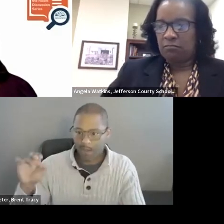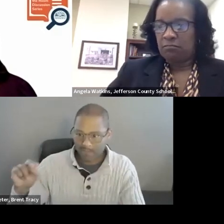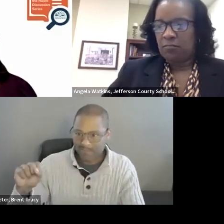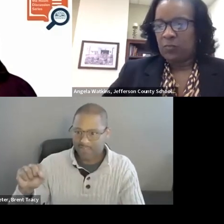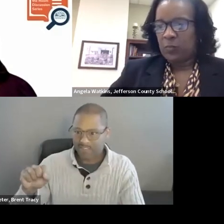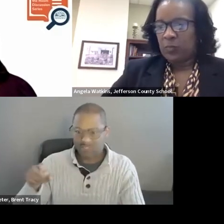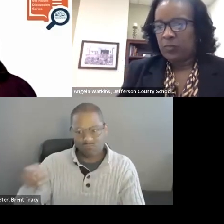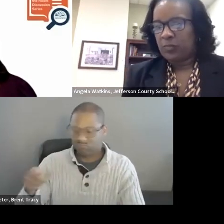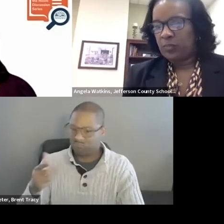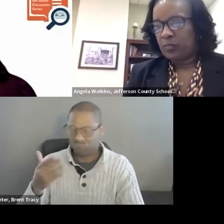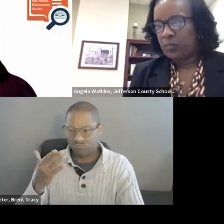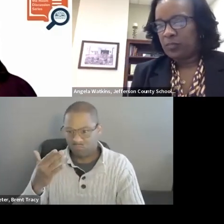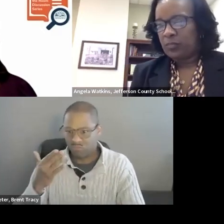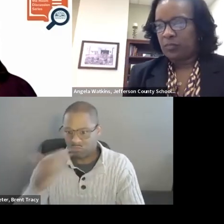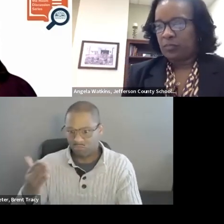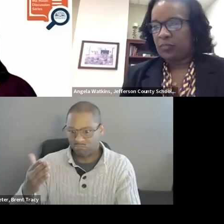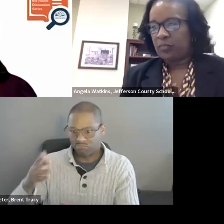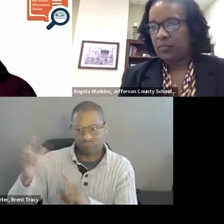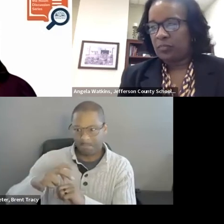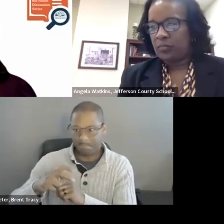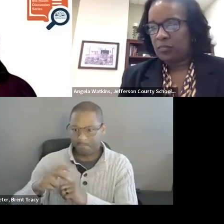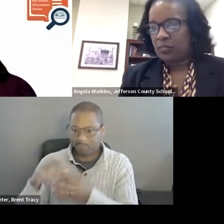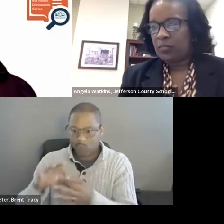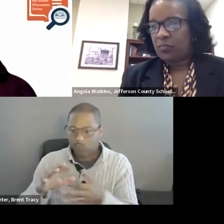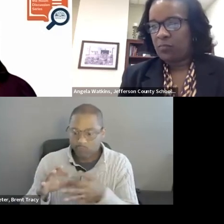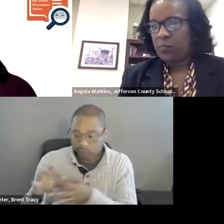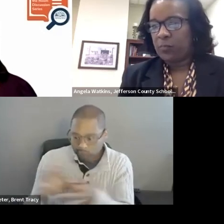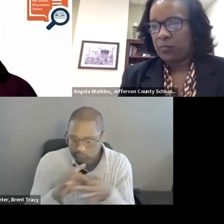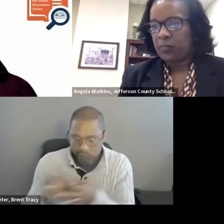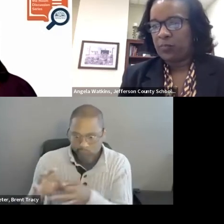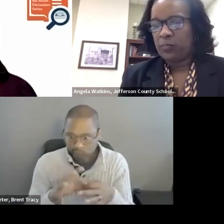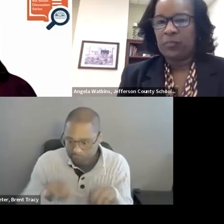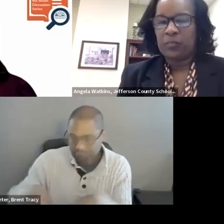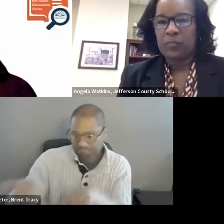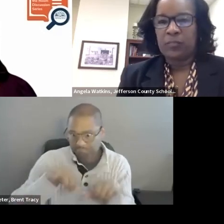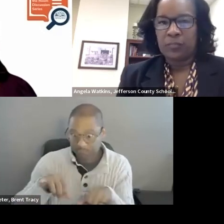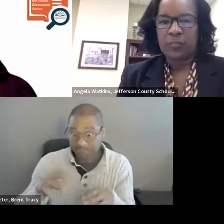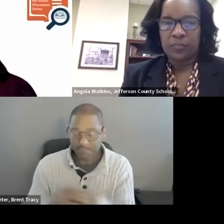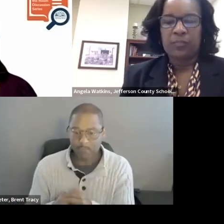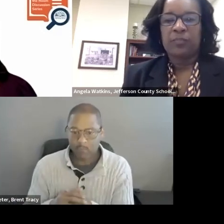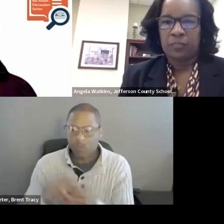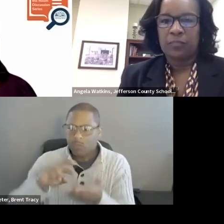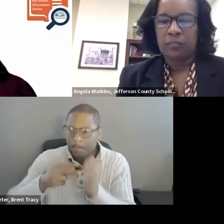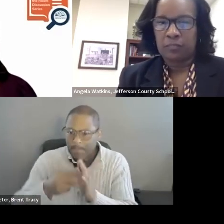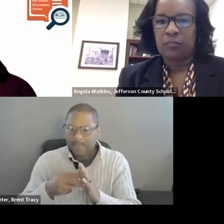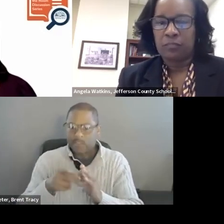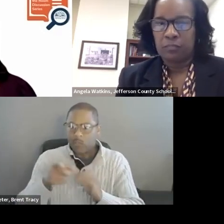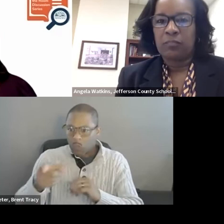So, taking advantage of the relationships and the opportunities that you have to gain